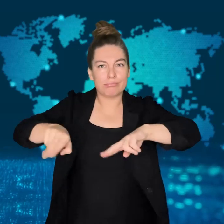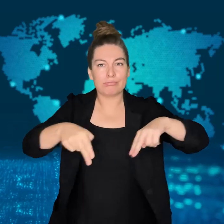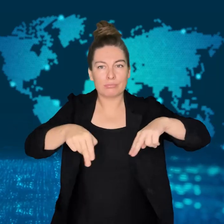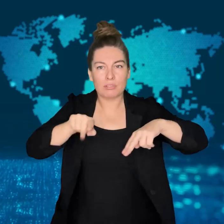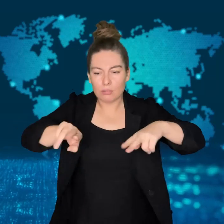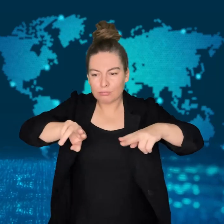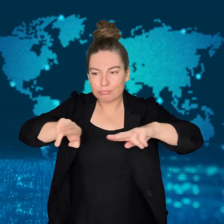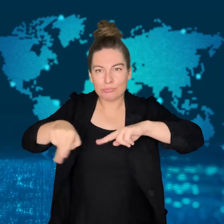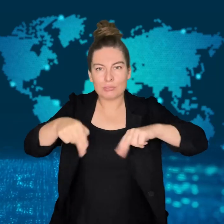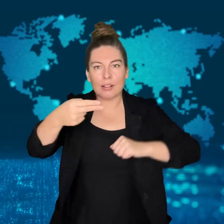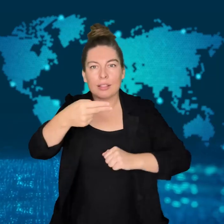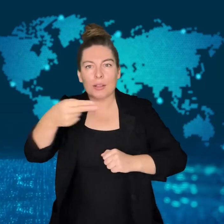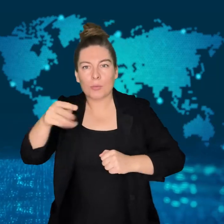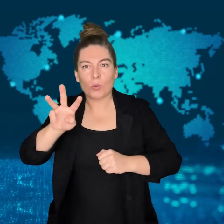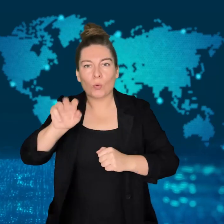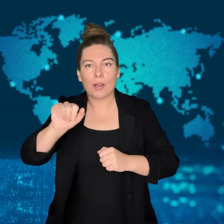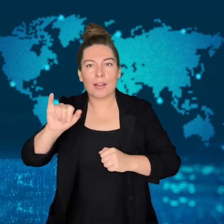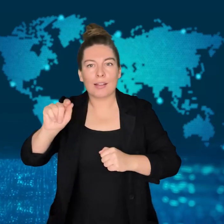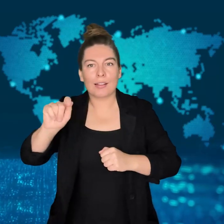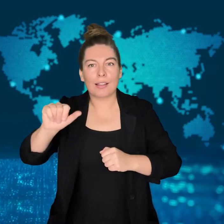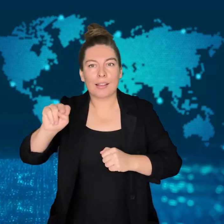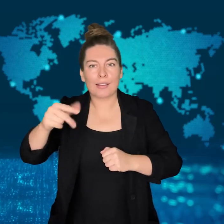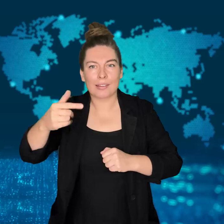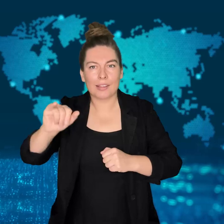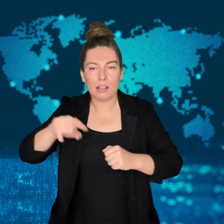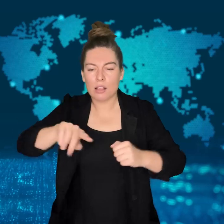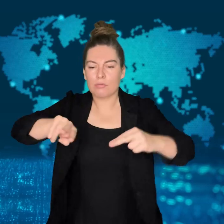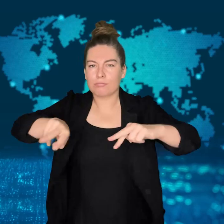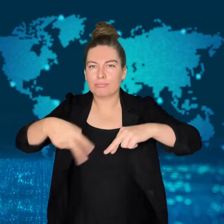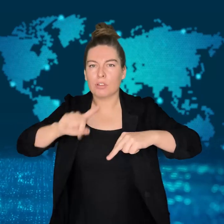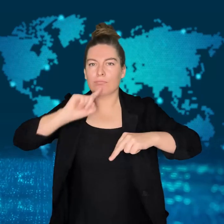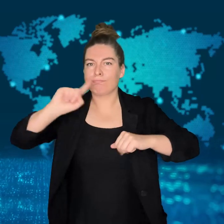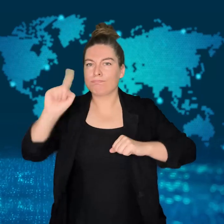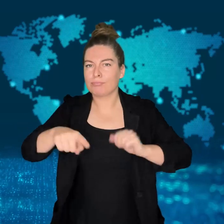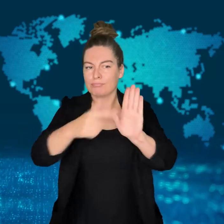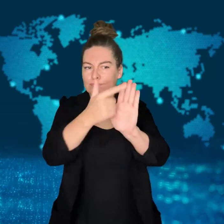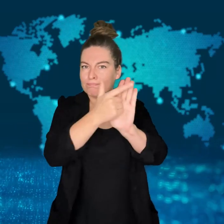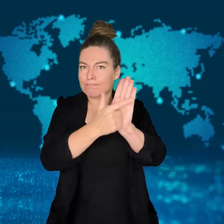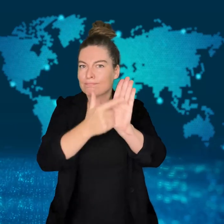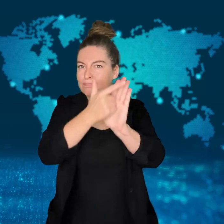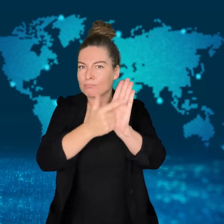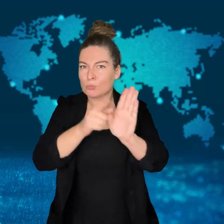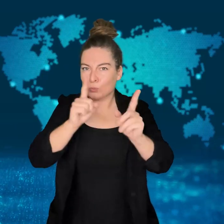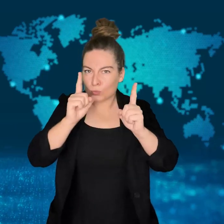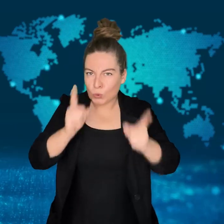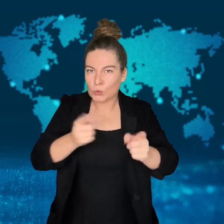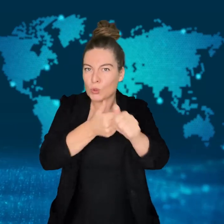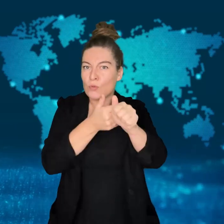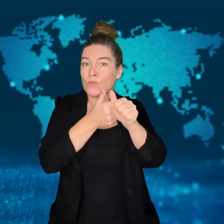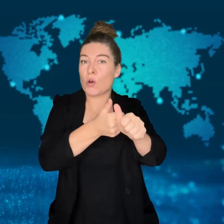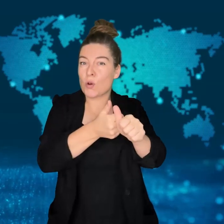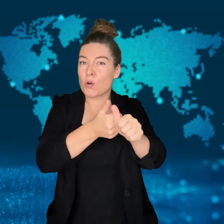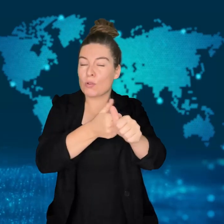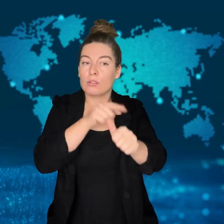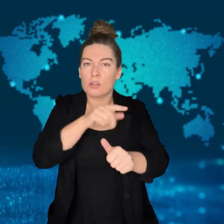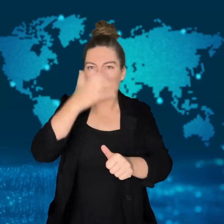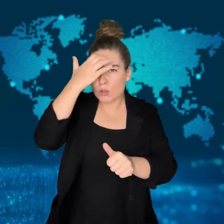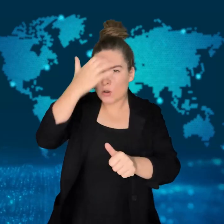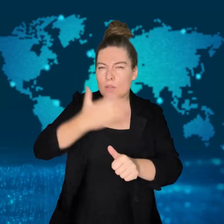Waitangi from existing legislation.